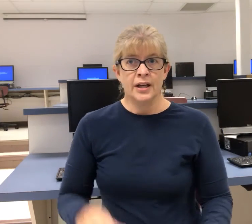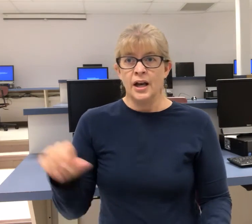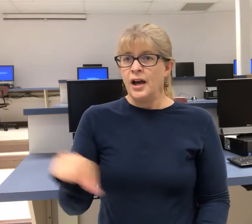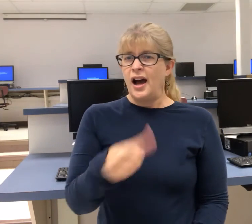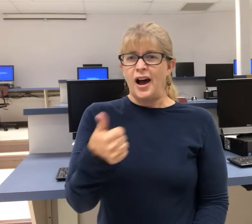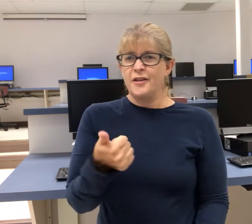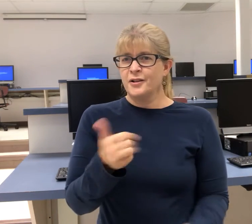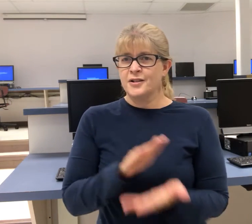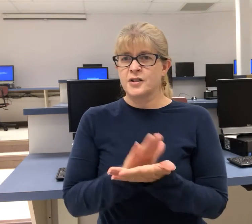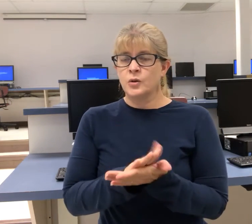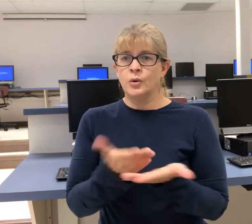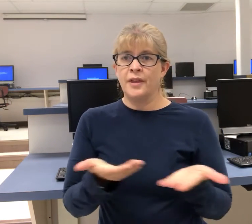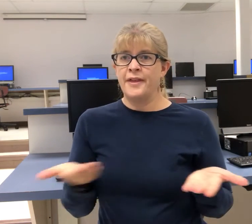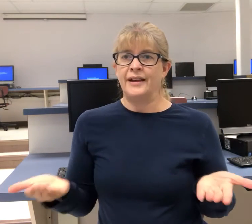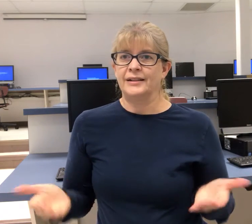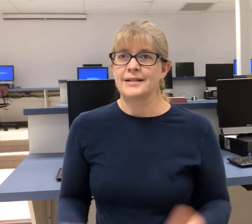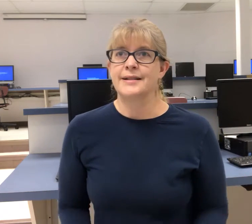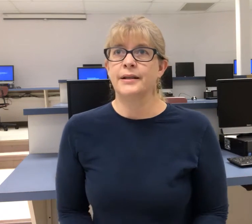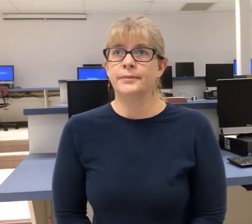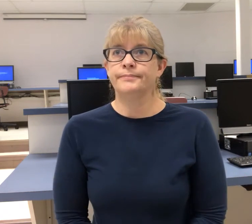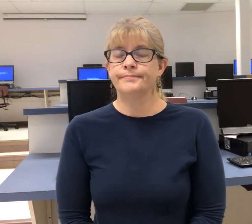other school things